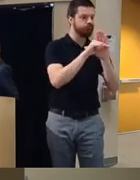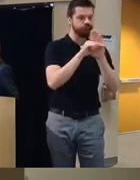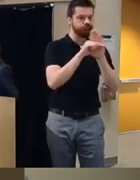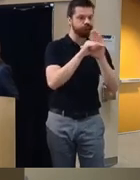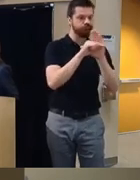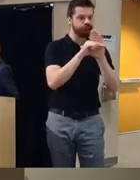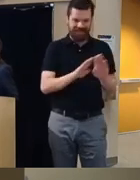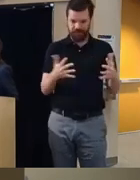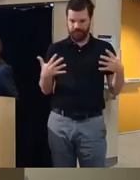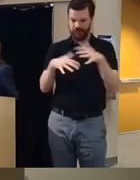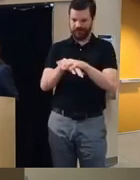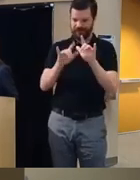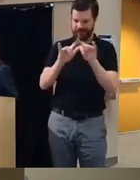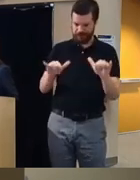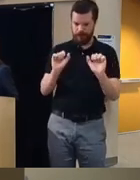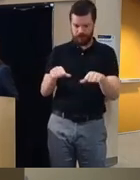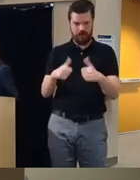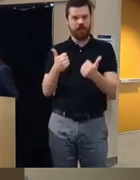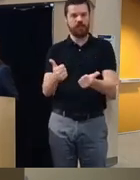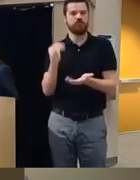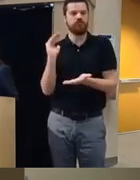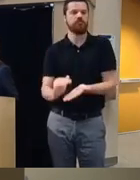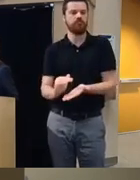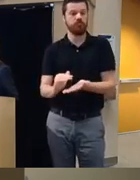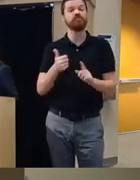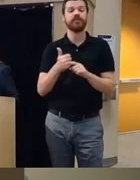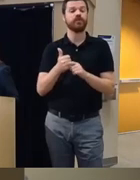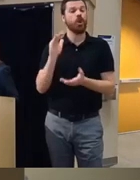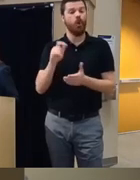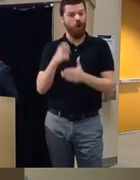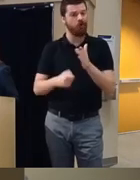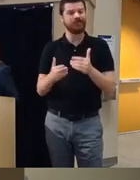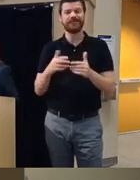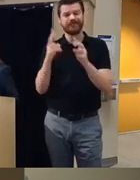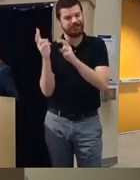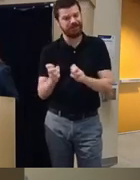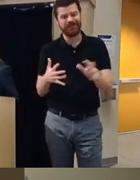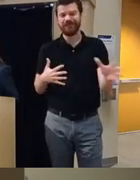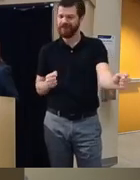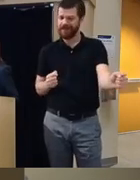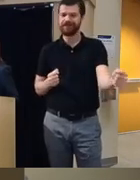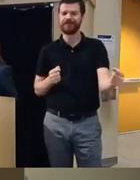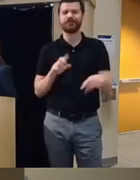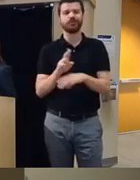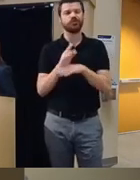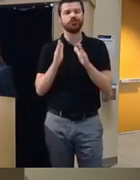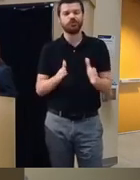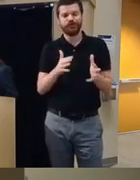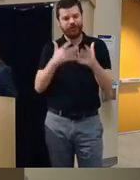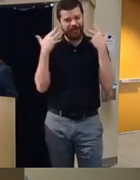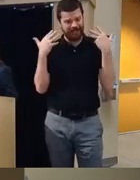and these platforms can be very low cost easily downloadable fast userfriendly um and they can